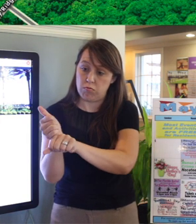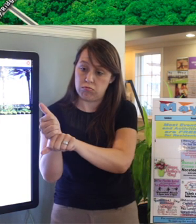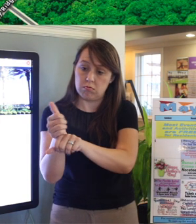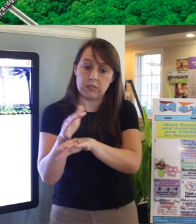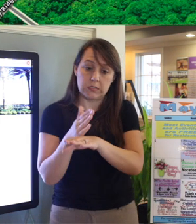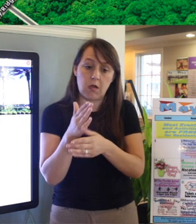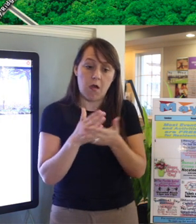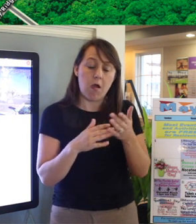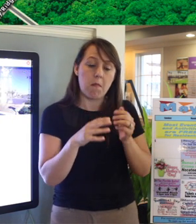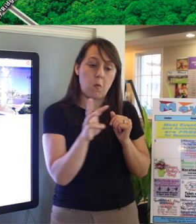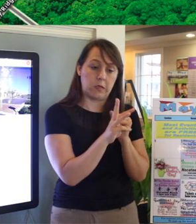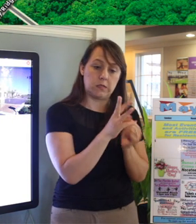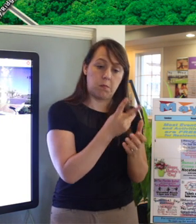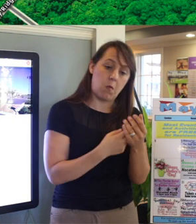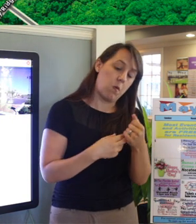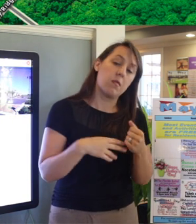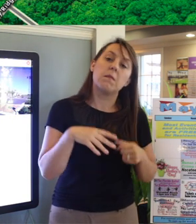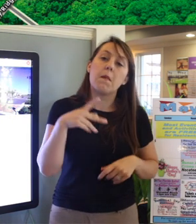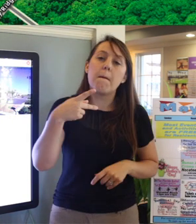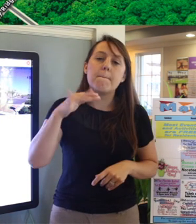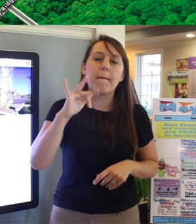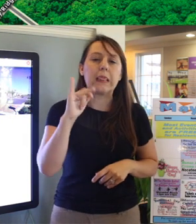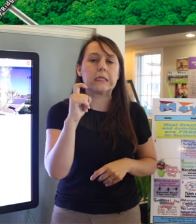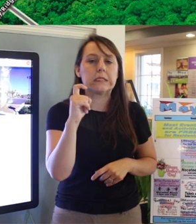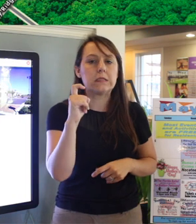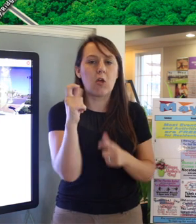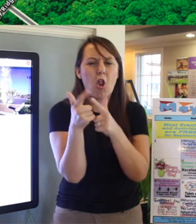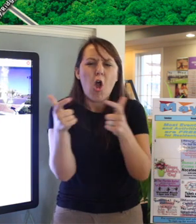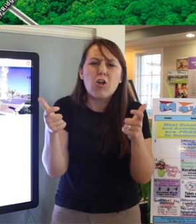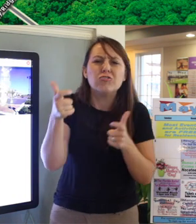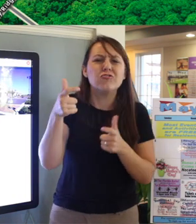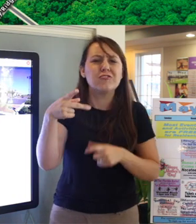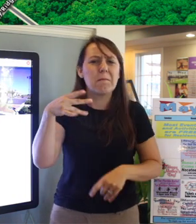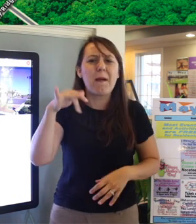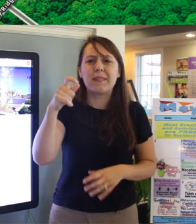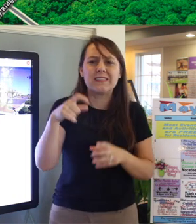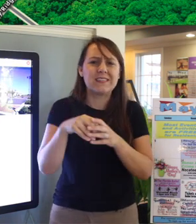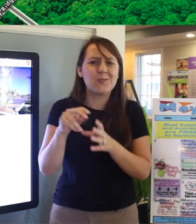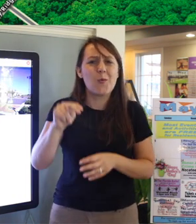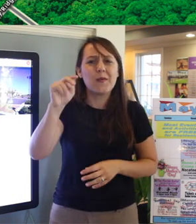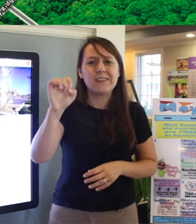The Publix grocery store up there is the largest Publix in Northeast Florida